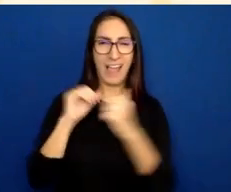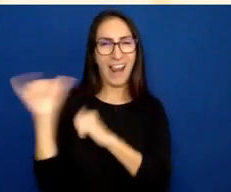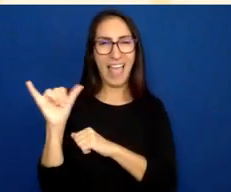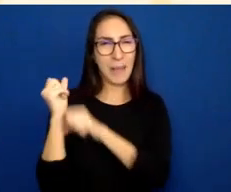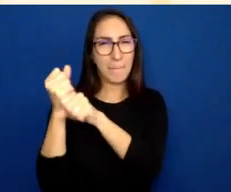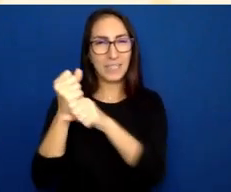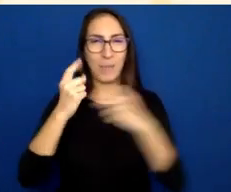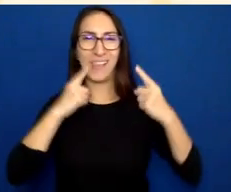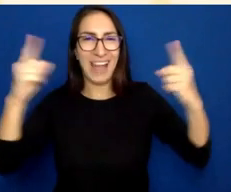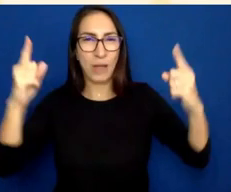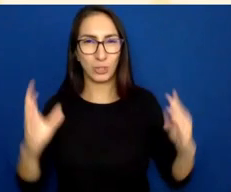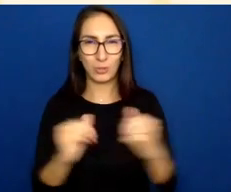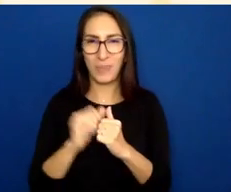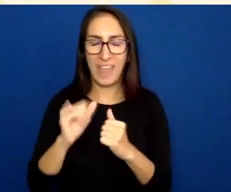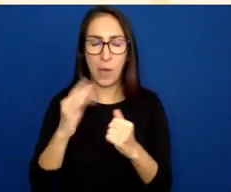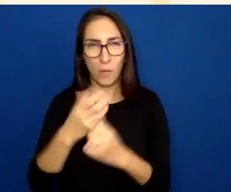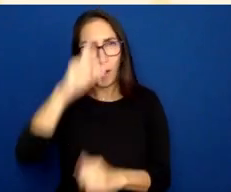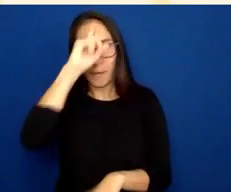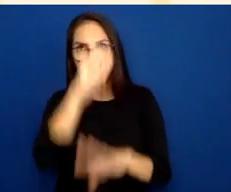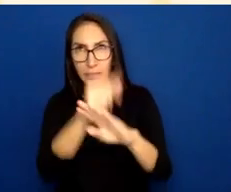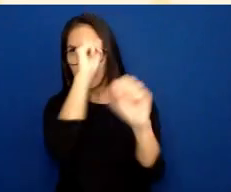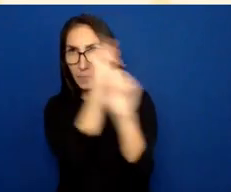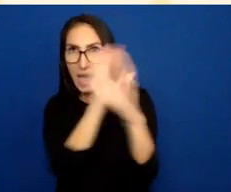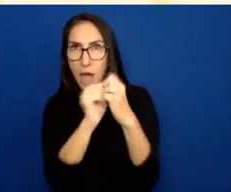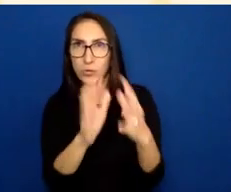of move forward with things.